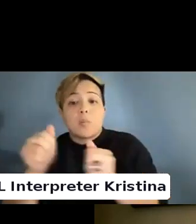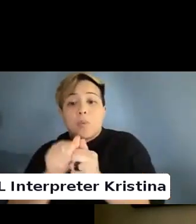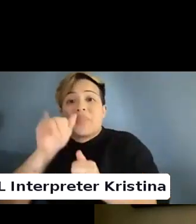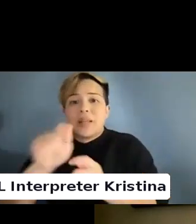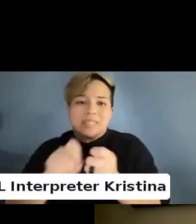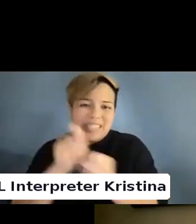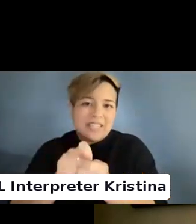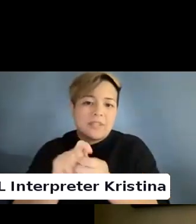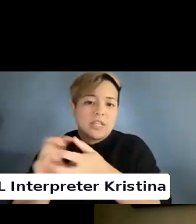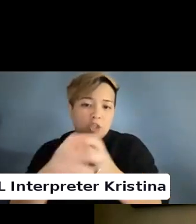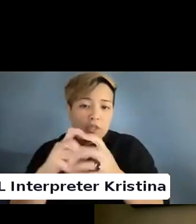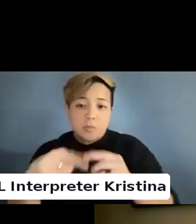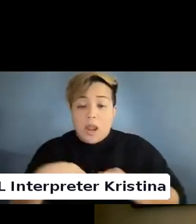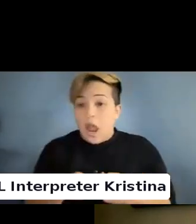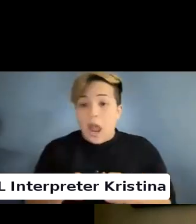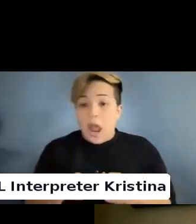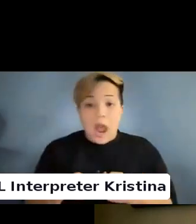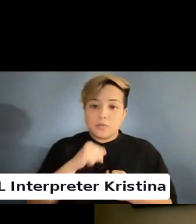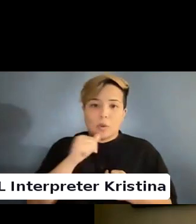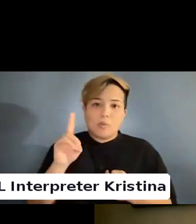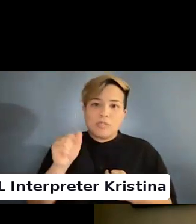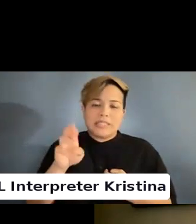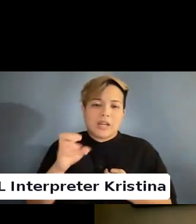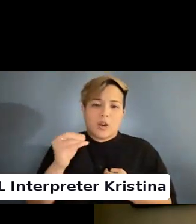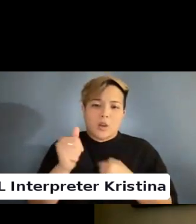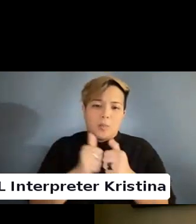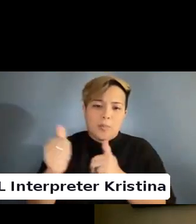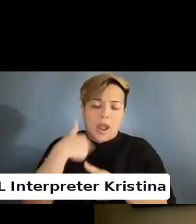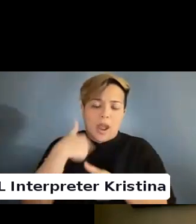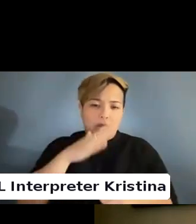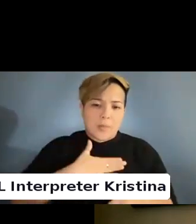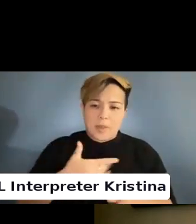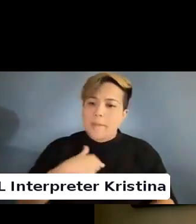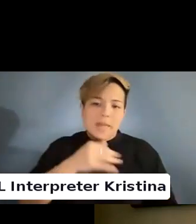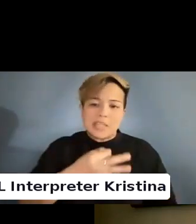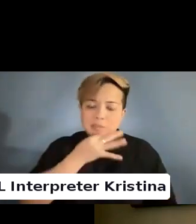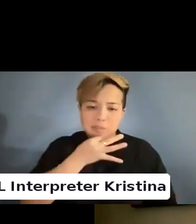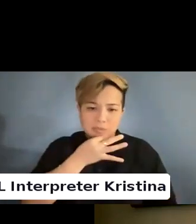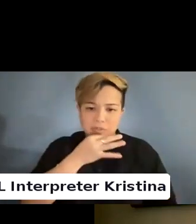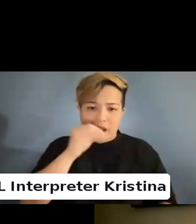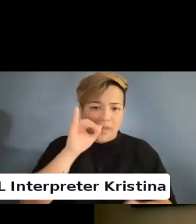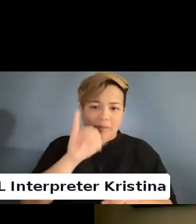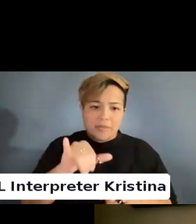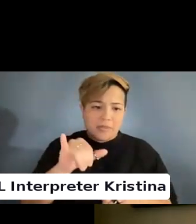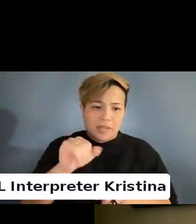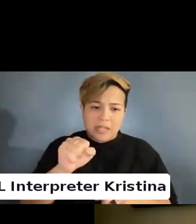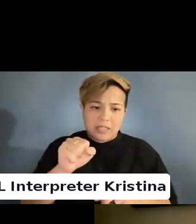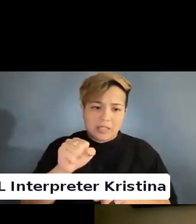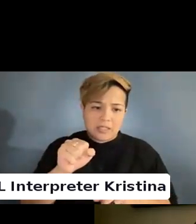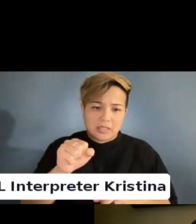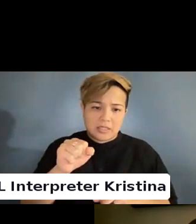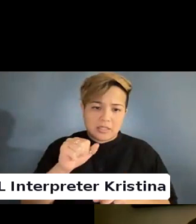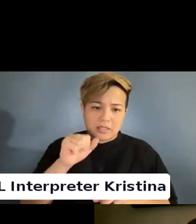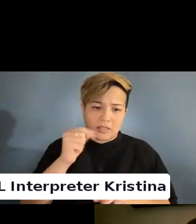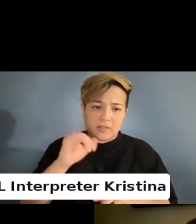But I don't dare go beyond because that is admittedly not one of the big topics in this